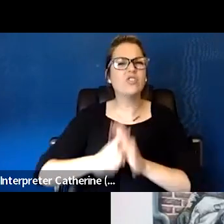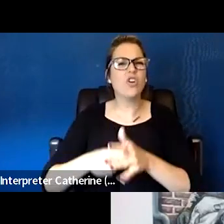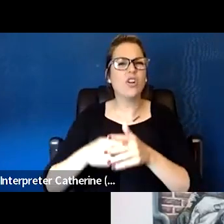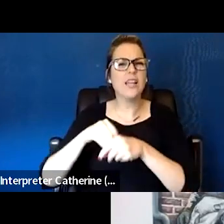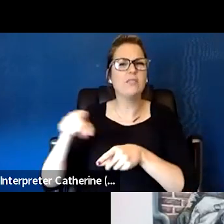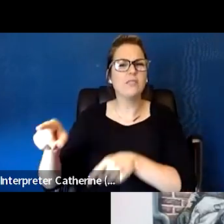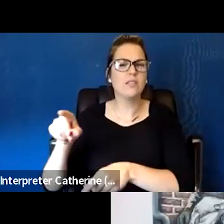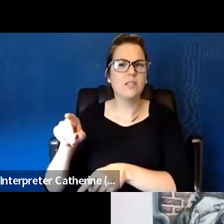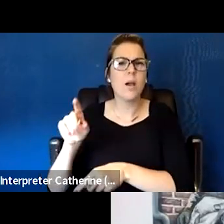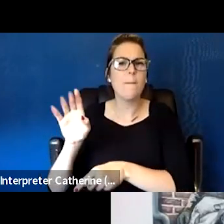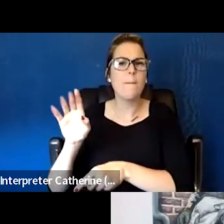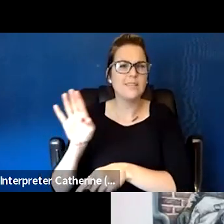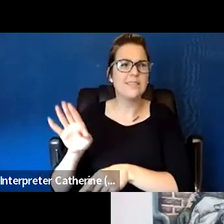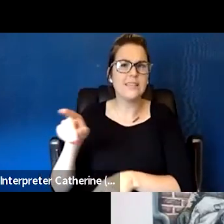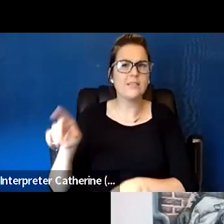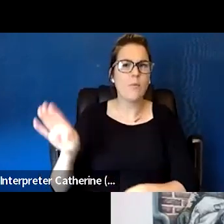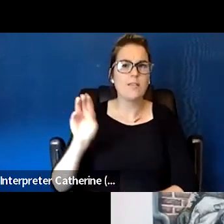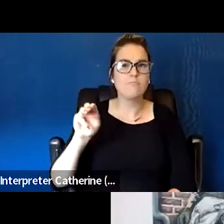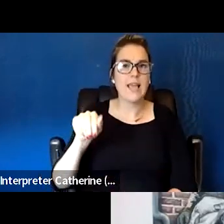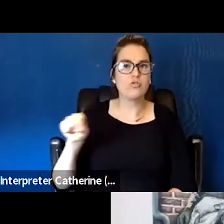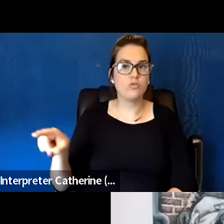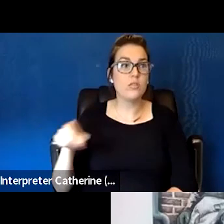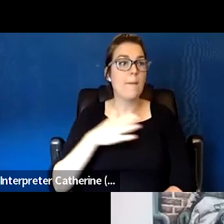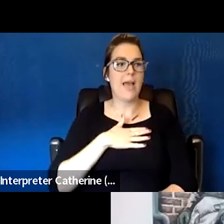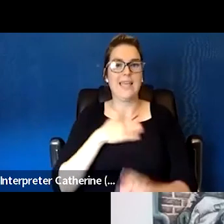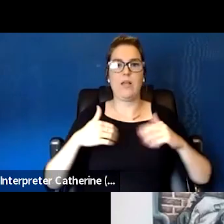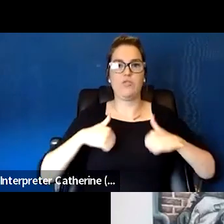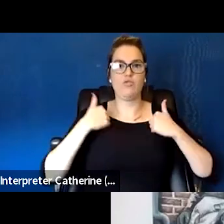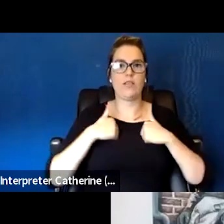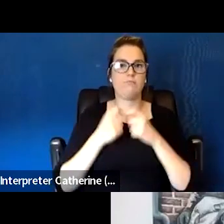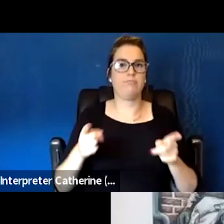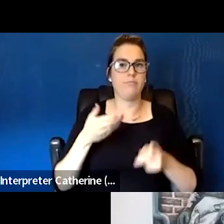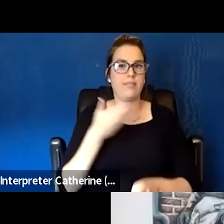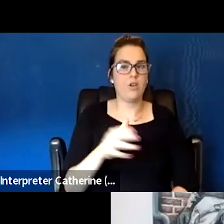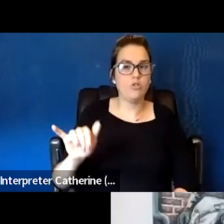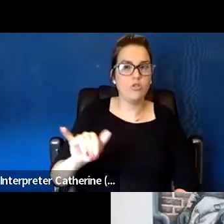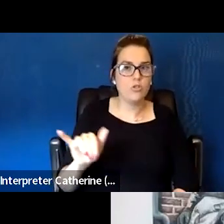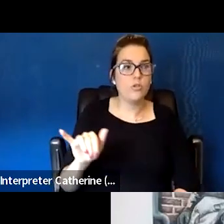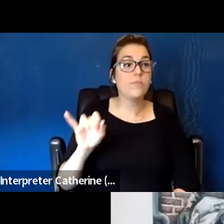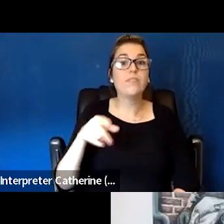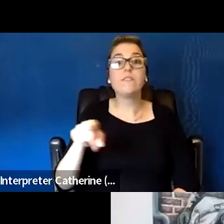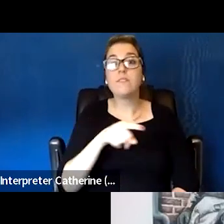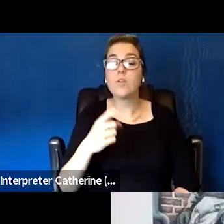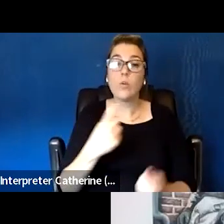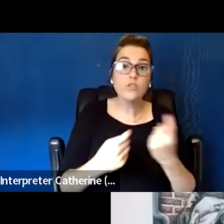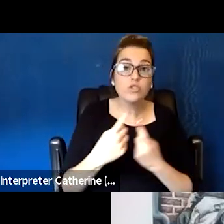Oh great, and the email, my email address went in there as well. So if you're having trouble or have any questions, I'm always happy to do some brainstorming.